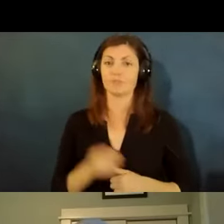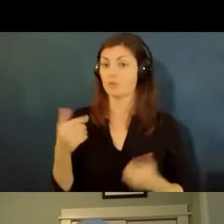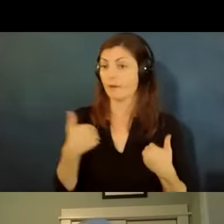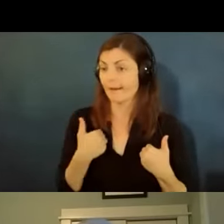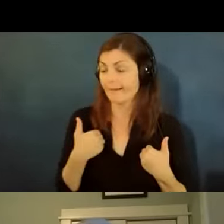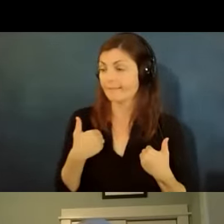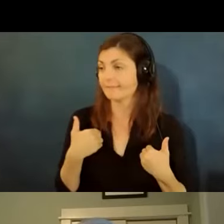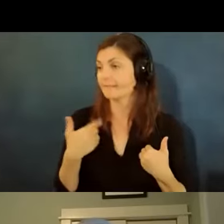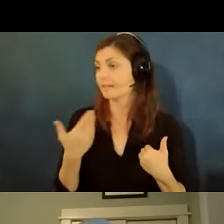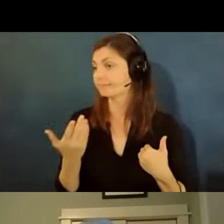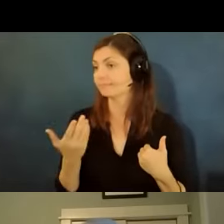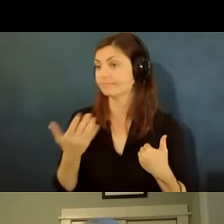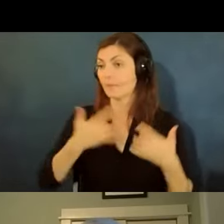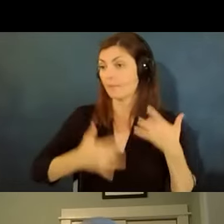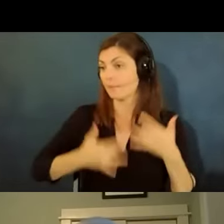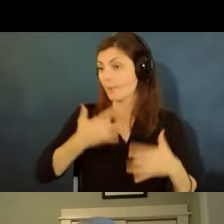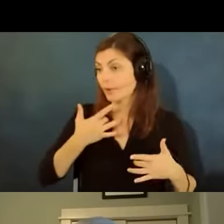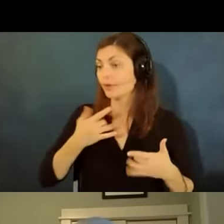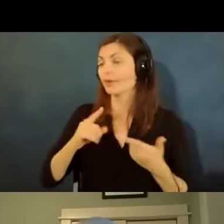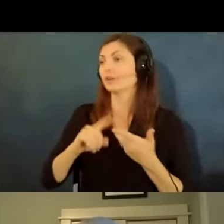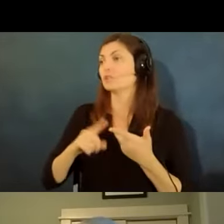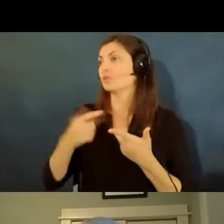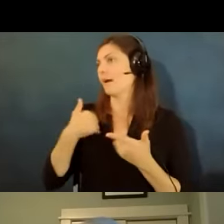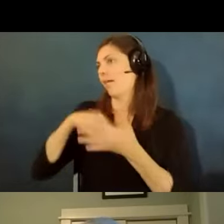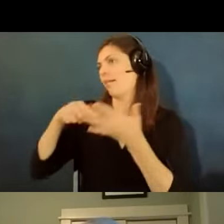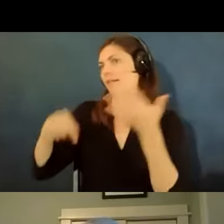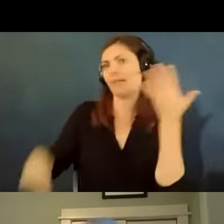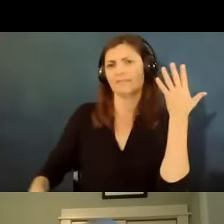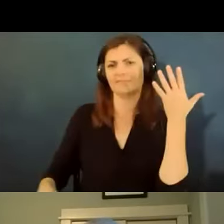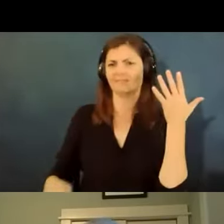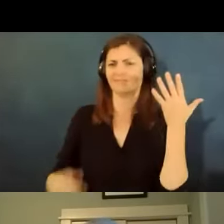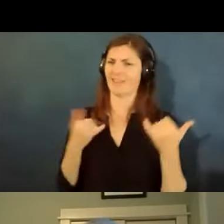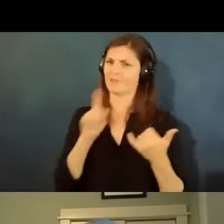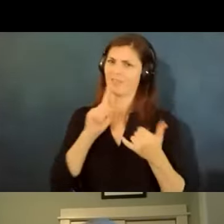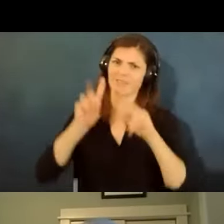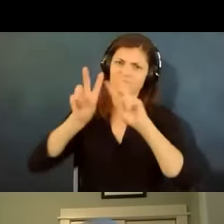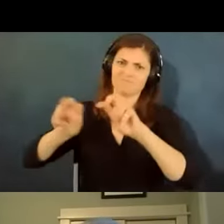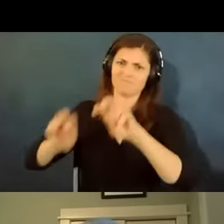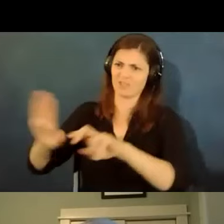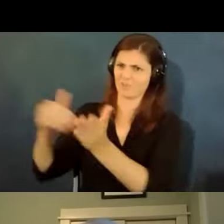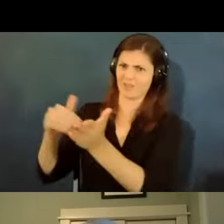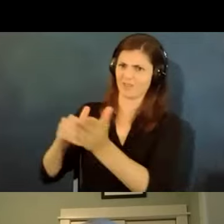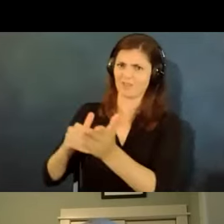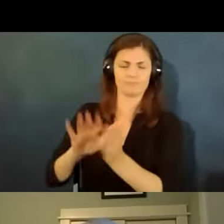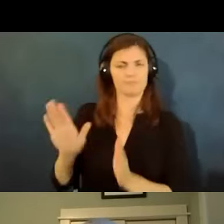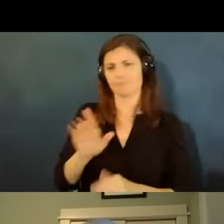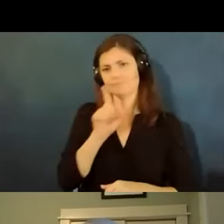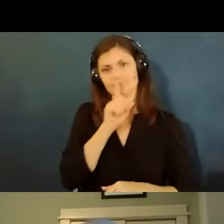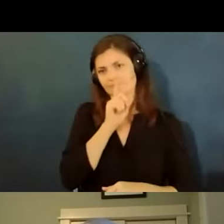um you know bipolar disorder do you have you know just anything and they certainly can't do that so